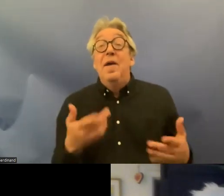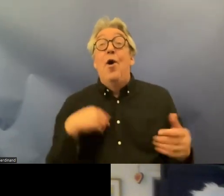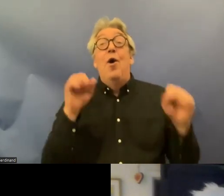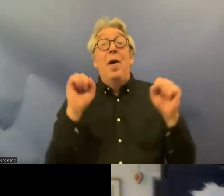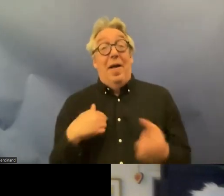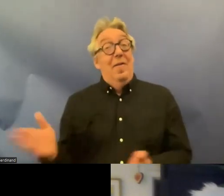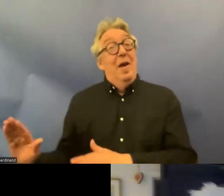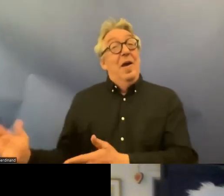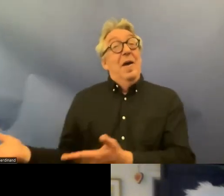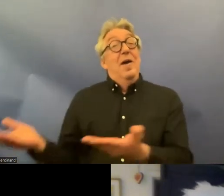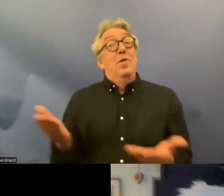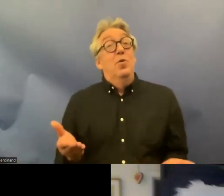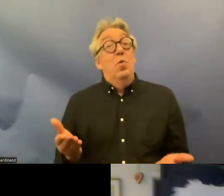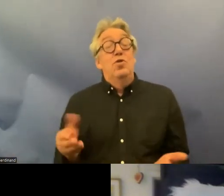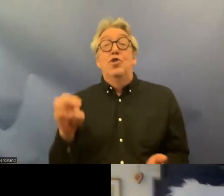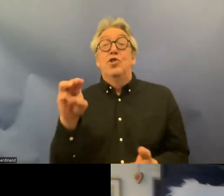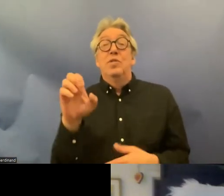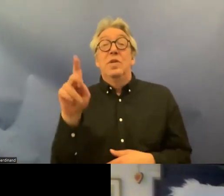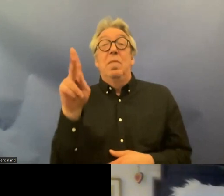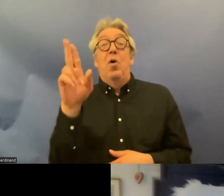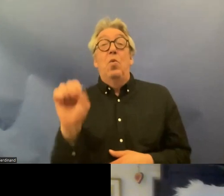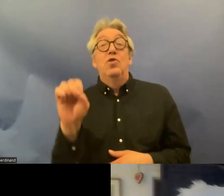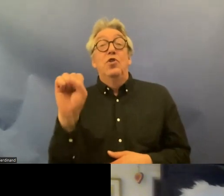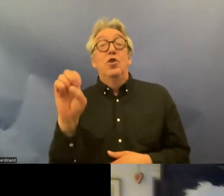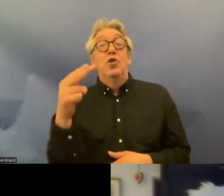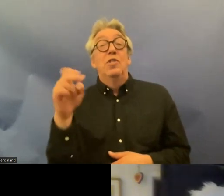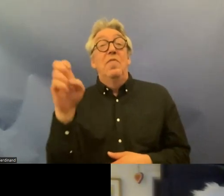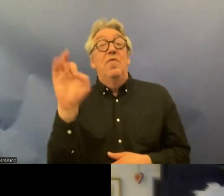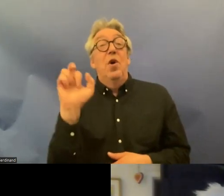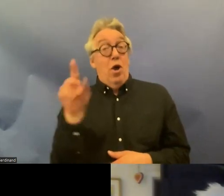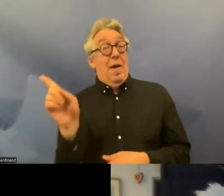introduce um Markus Shefer from the crpd committee he's a member of the crpd